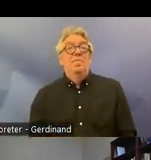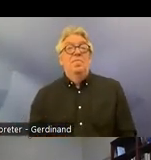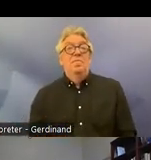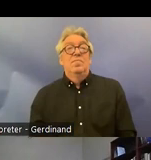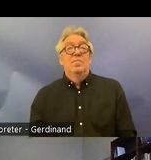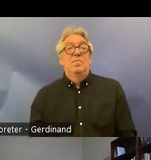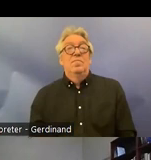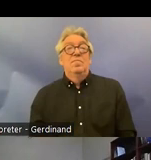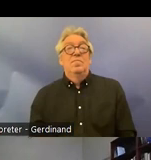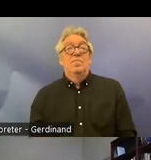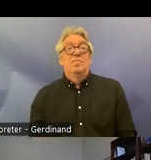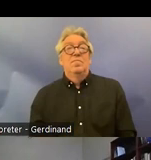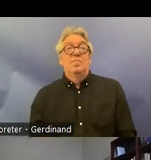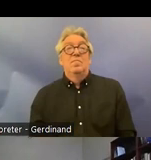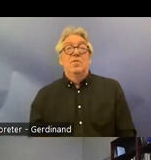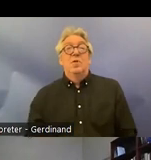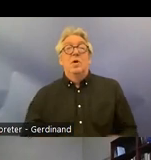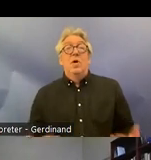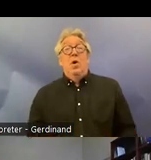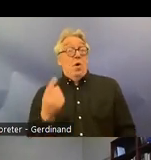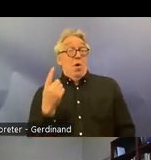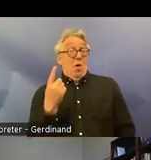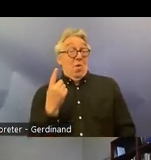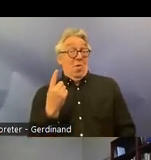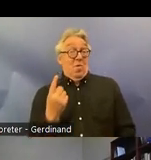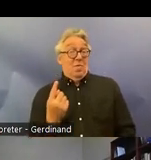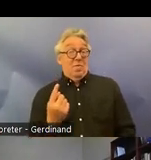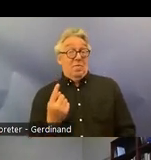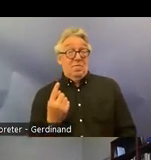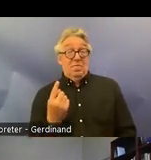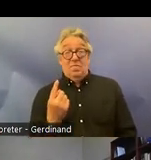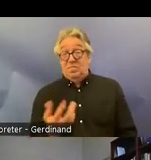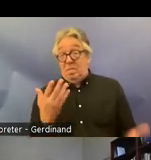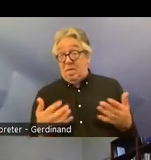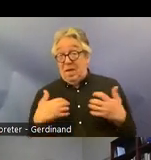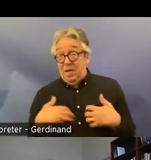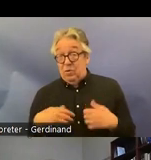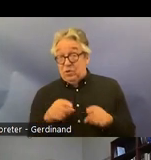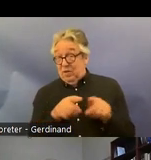law one particular question um that may be interesting for some concerns the